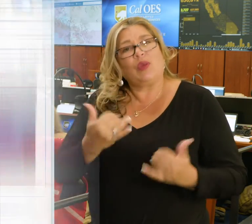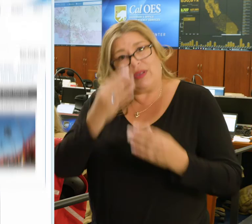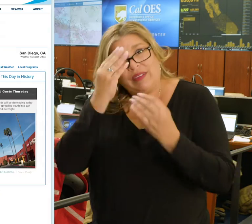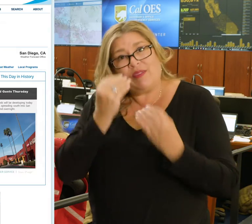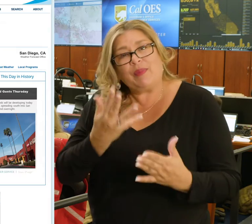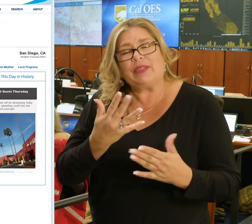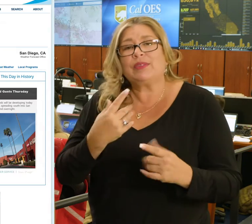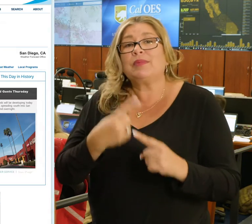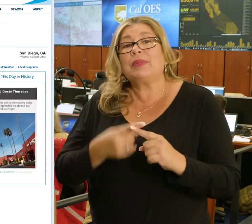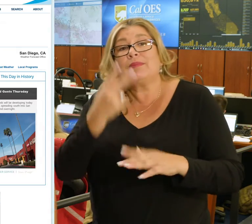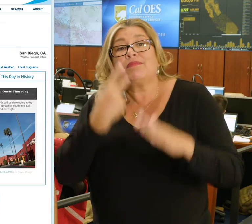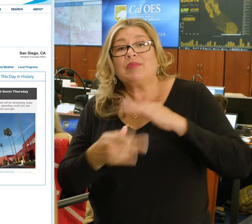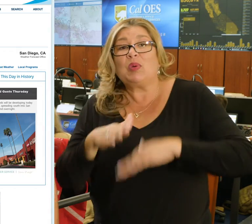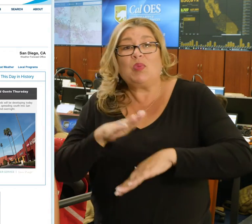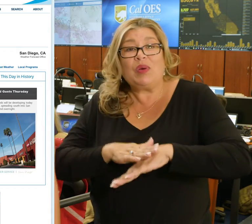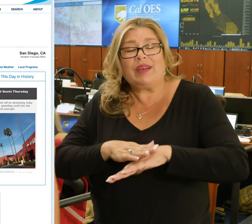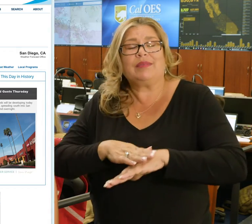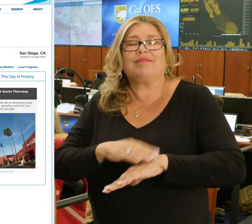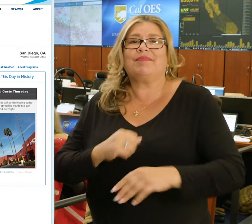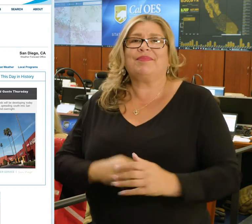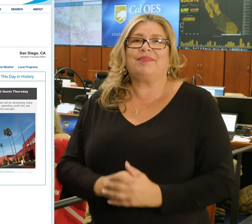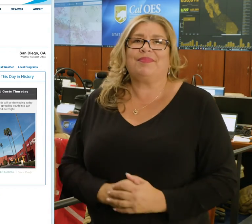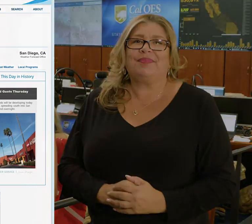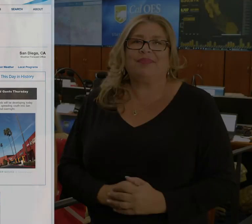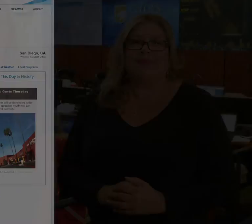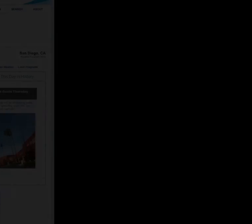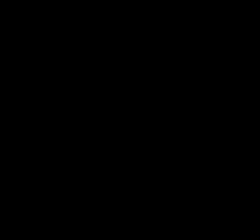latest advisories watches and warnings